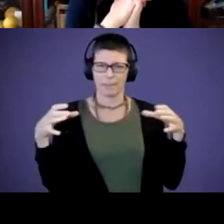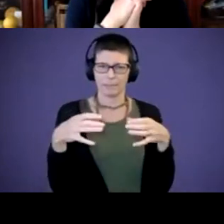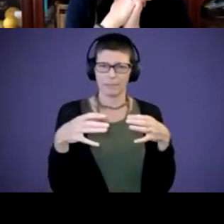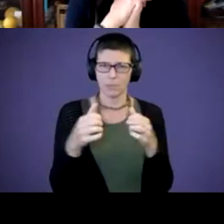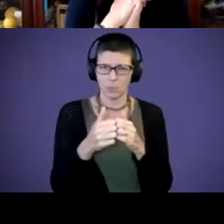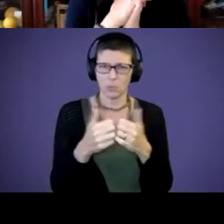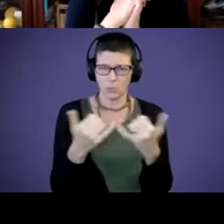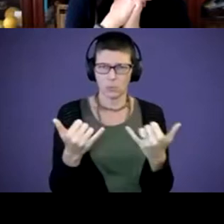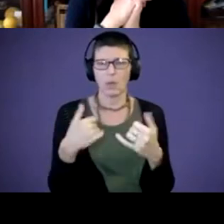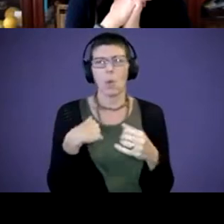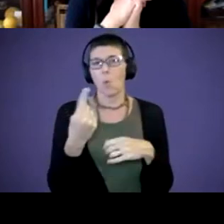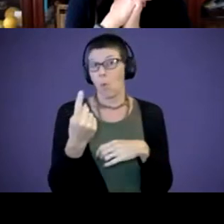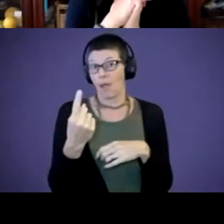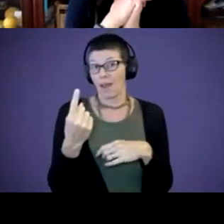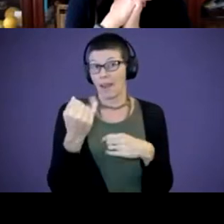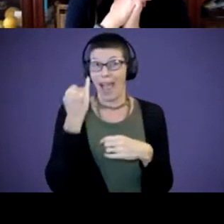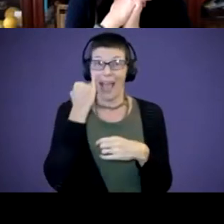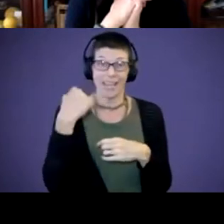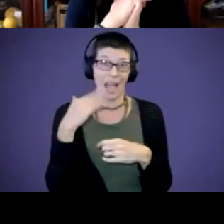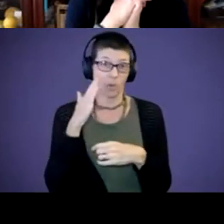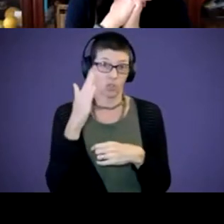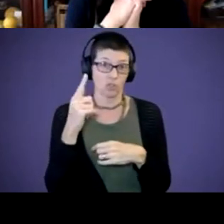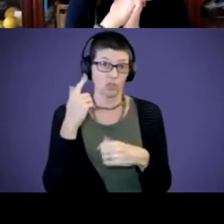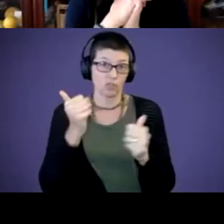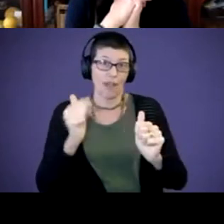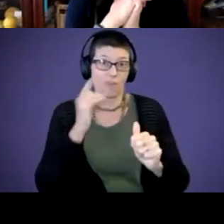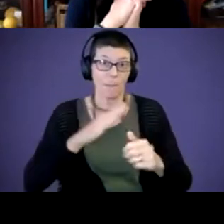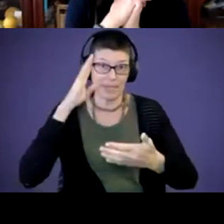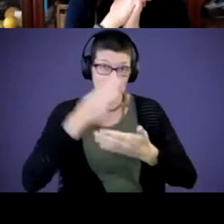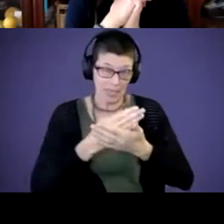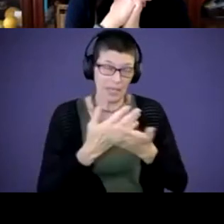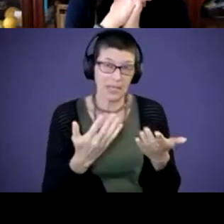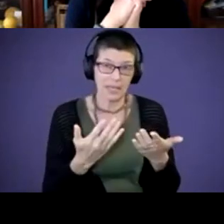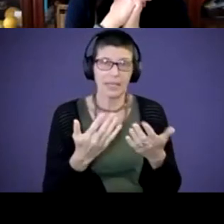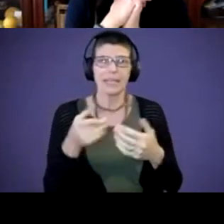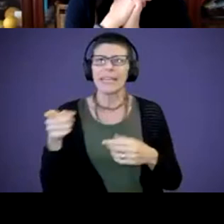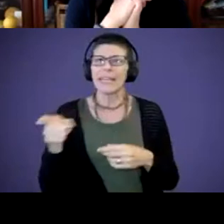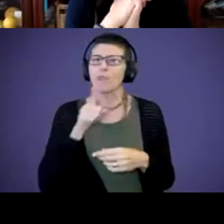I think I'm going to try for my son, so I just want to share, is he really likes books. So